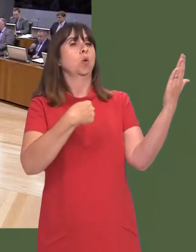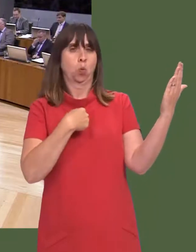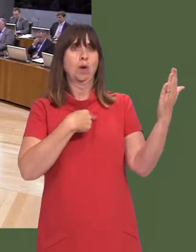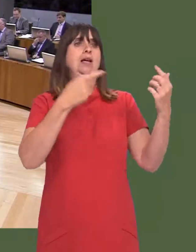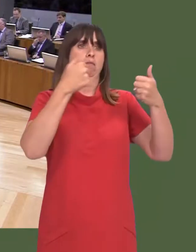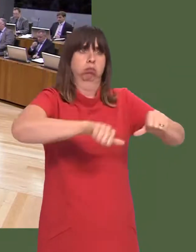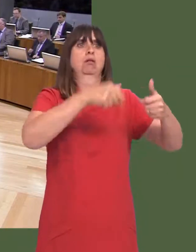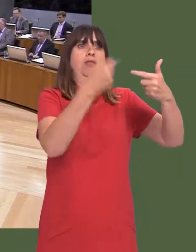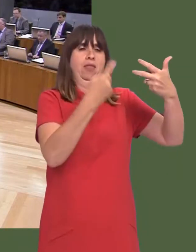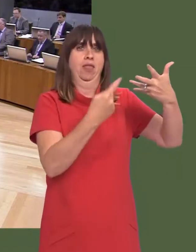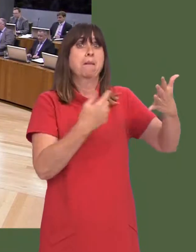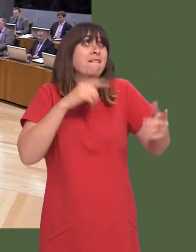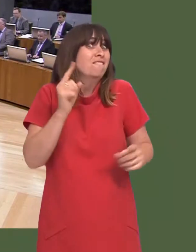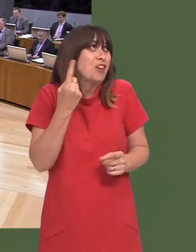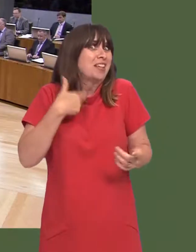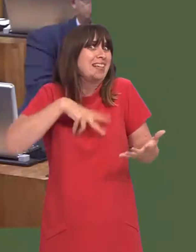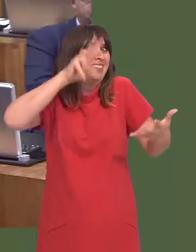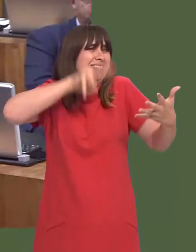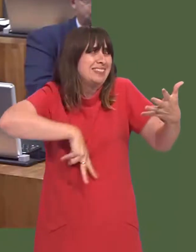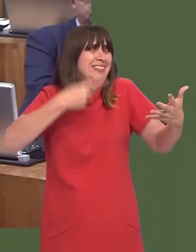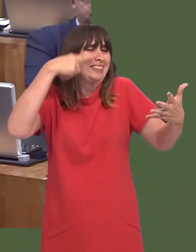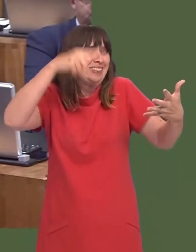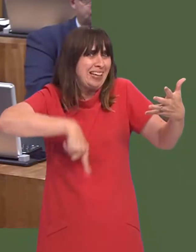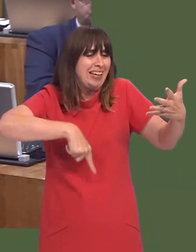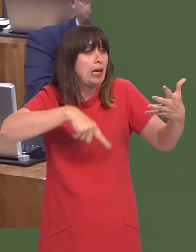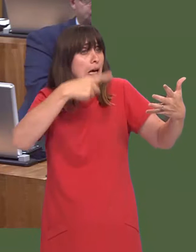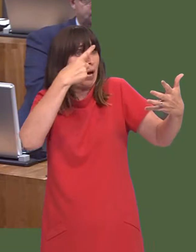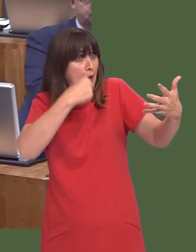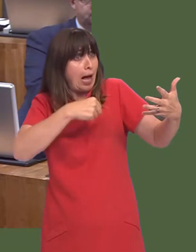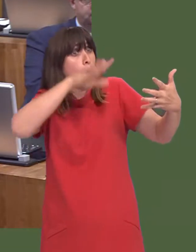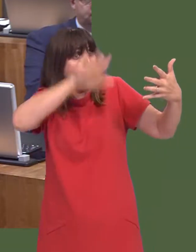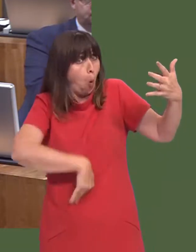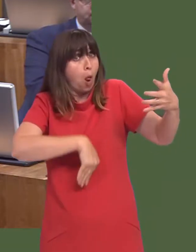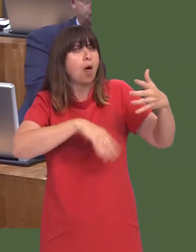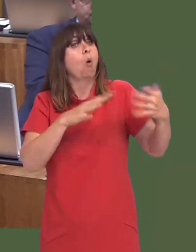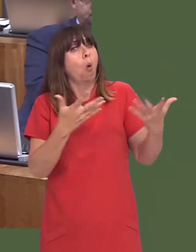as many of the recommendations as possible. We have to see them first in order to make a judgment as to whether we can do that for